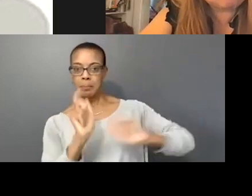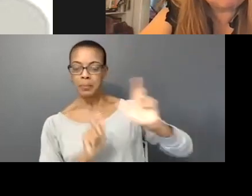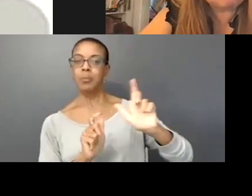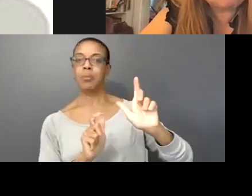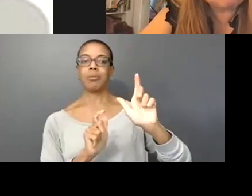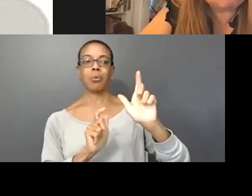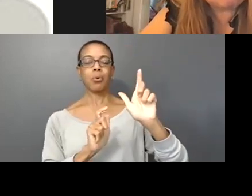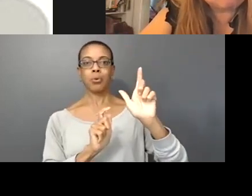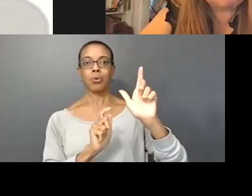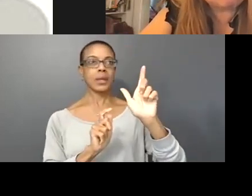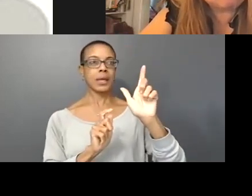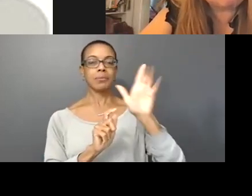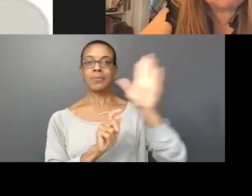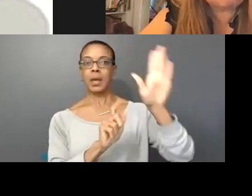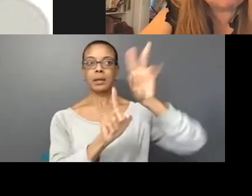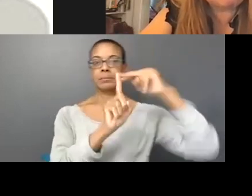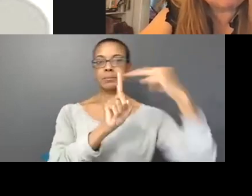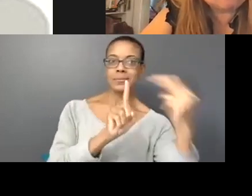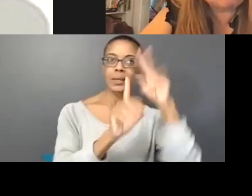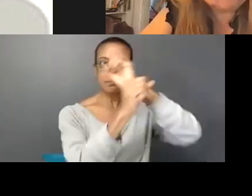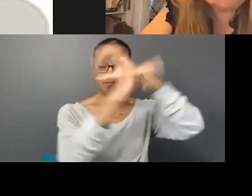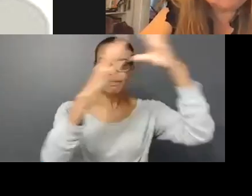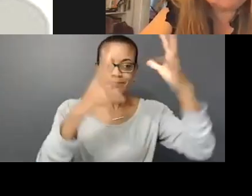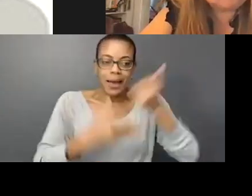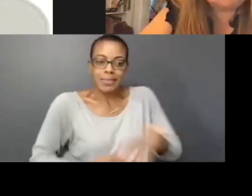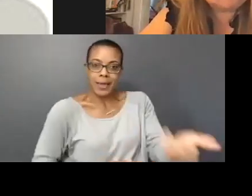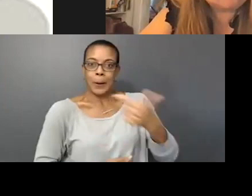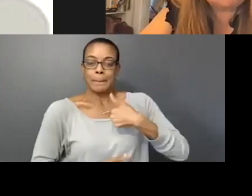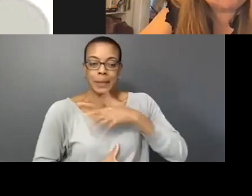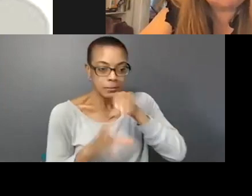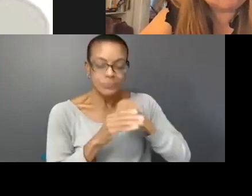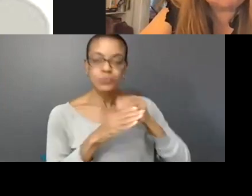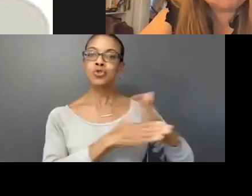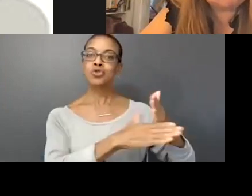creative mindset that hold space for this body to share its creativity.